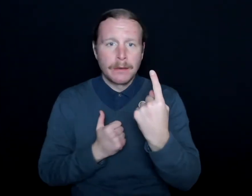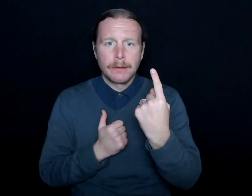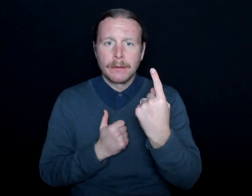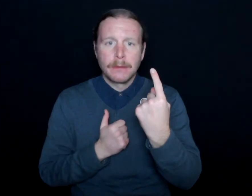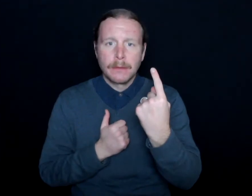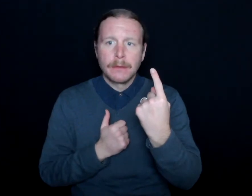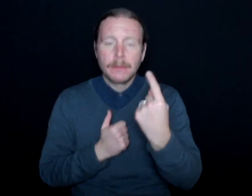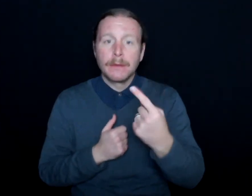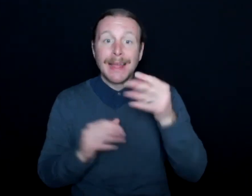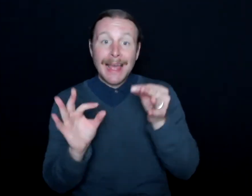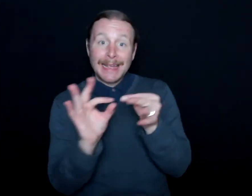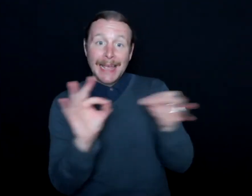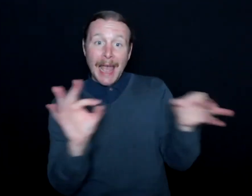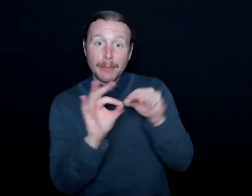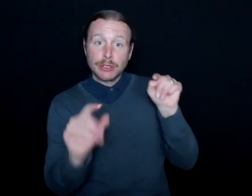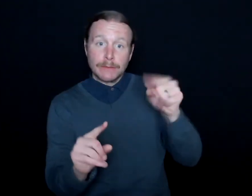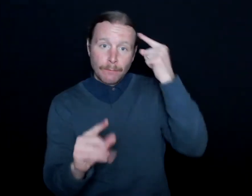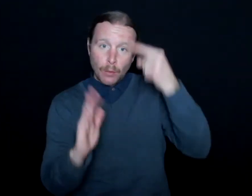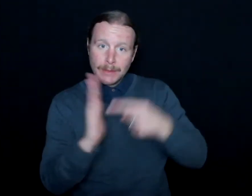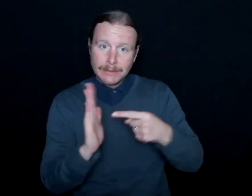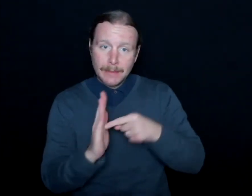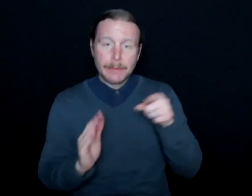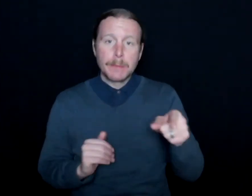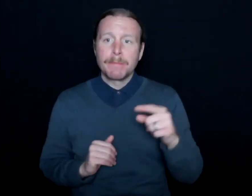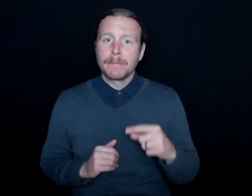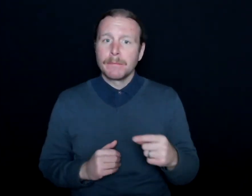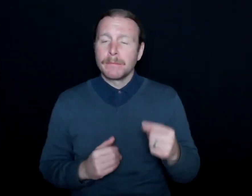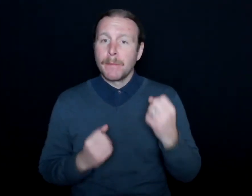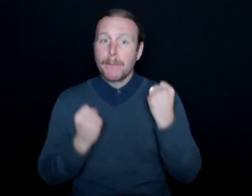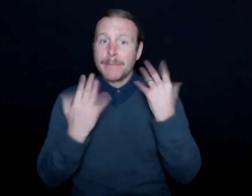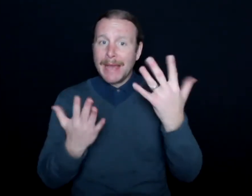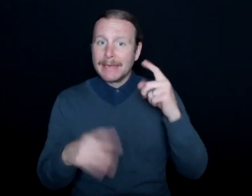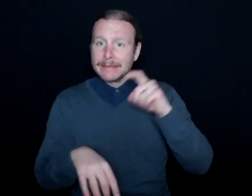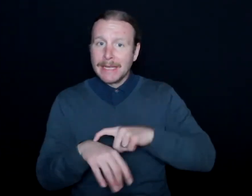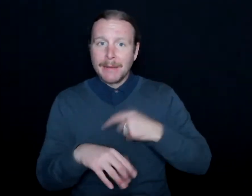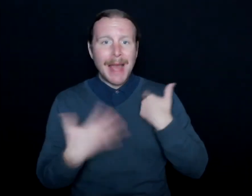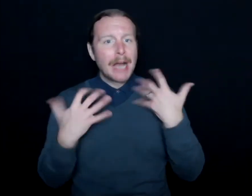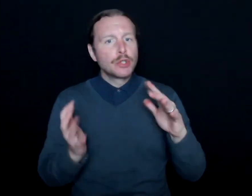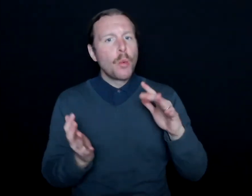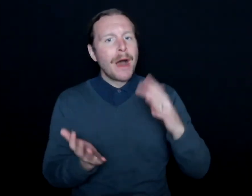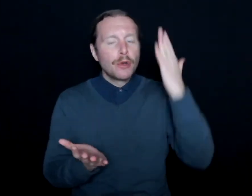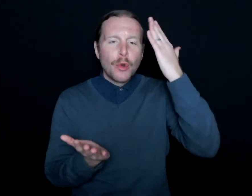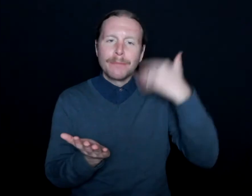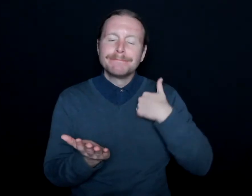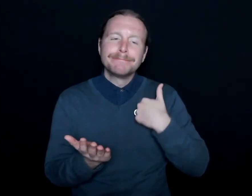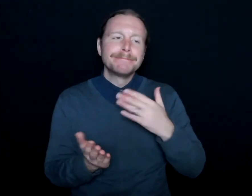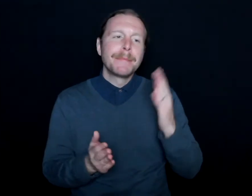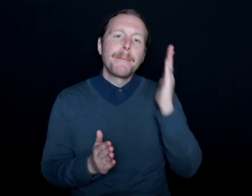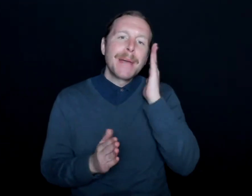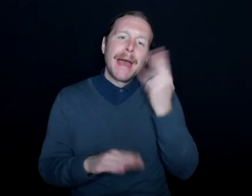For captions, for example, there are a lot of times where I don't want to put the sound on, whether I'm in bed I don't want to--